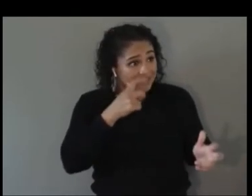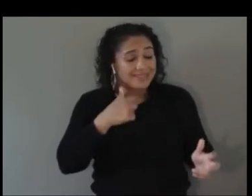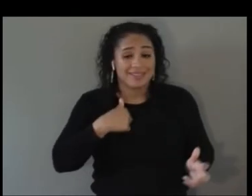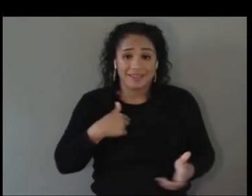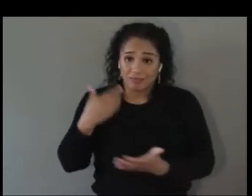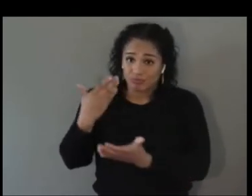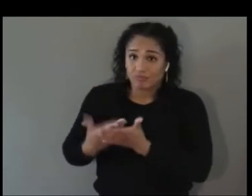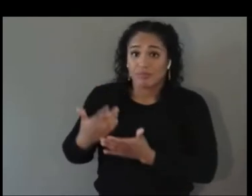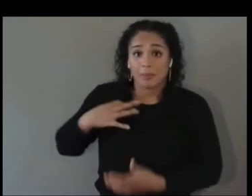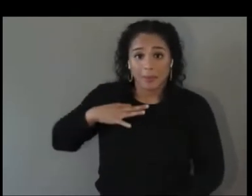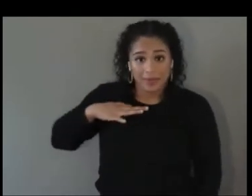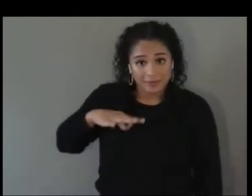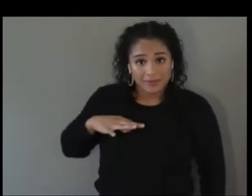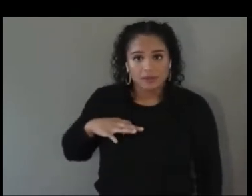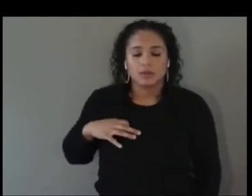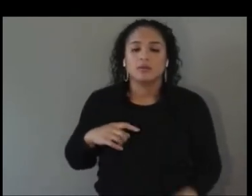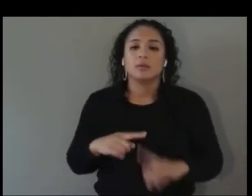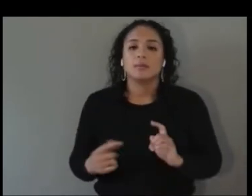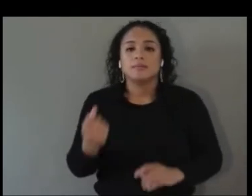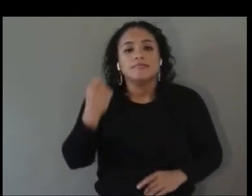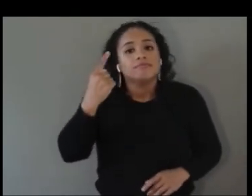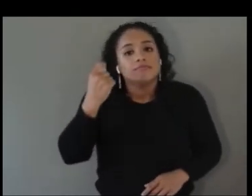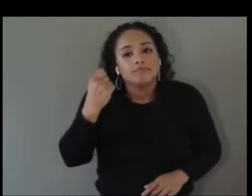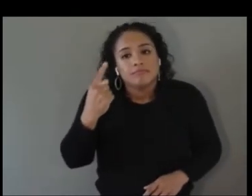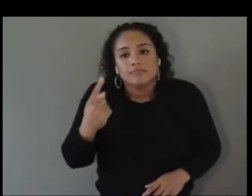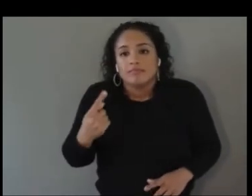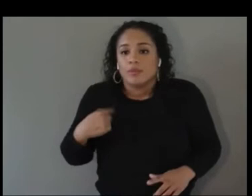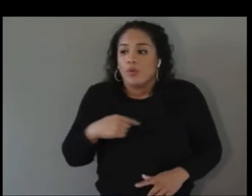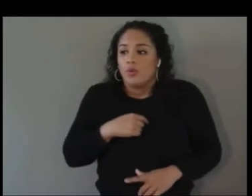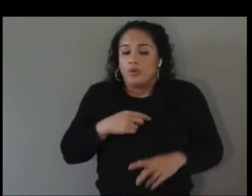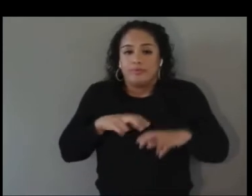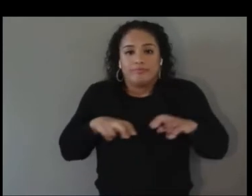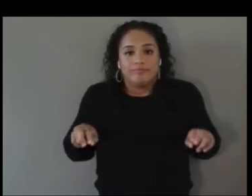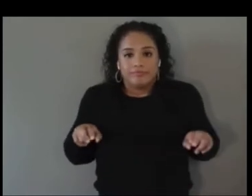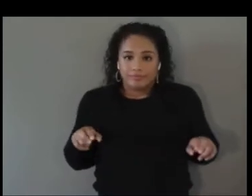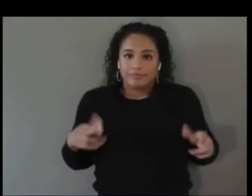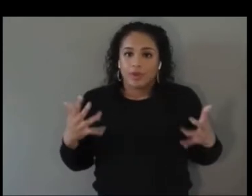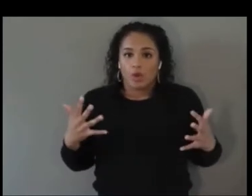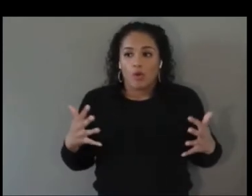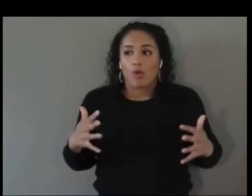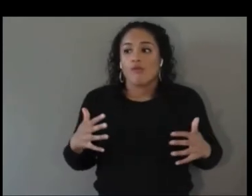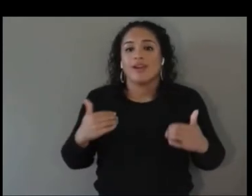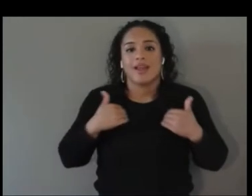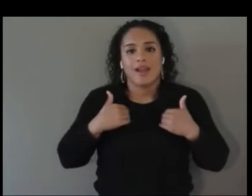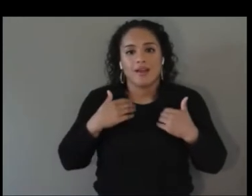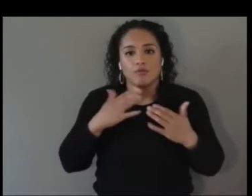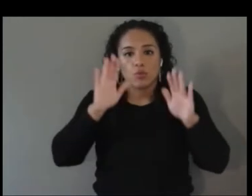all of us sitting here we have wonderful ideas and wonderful ways to be able to contribute to our communities and execute